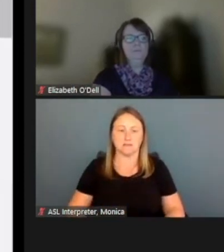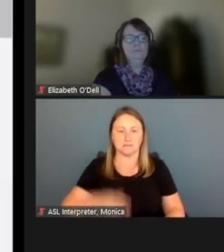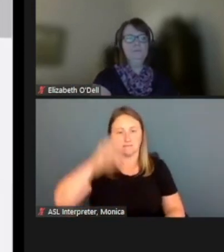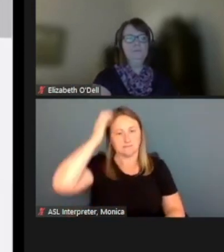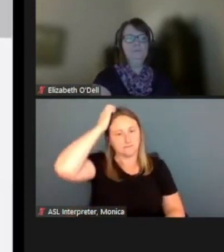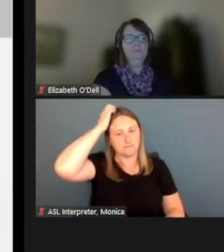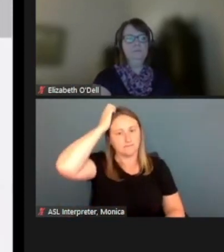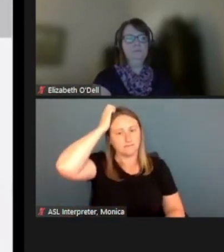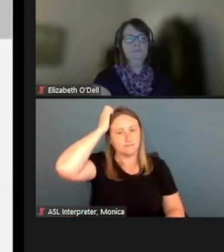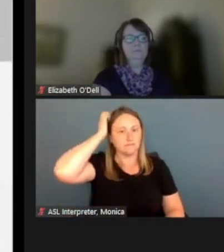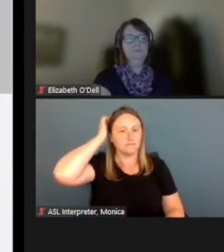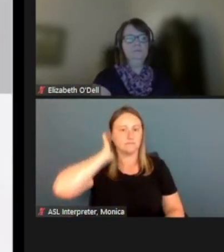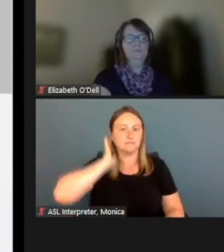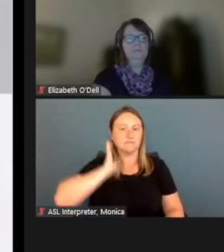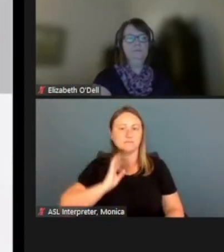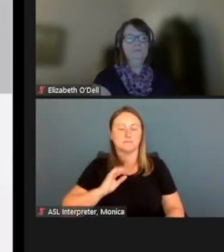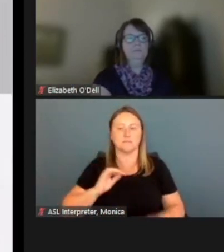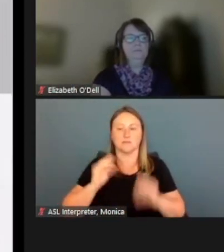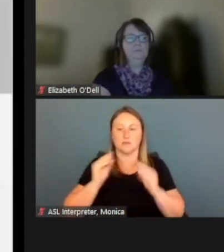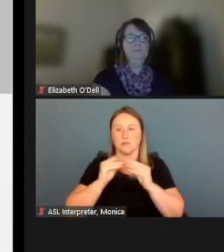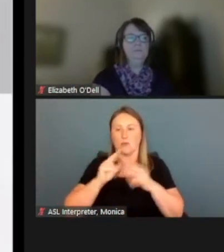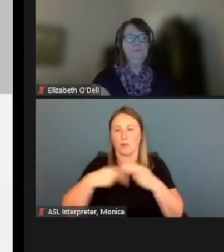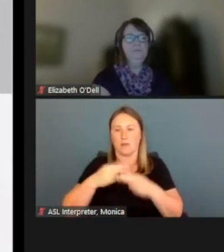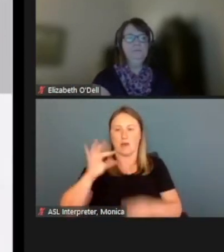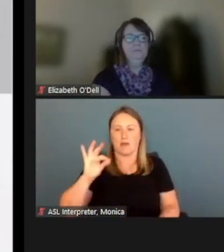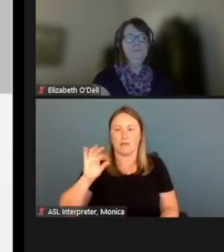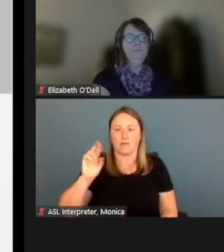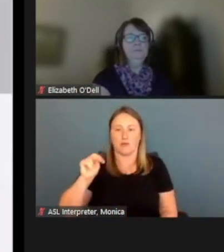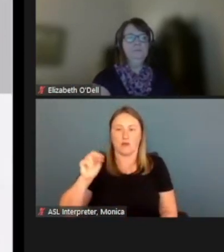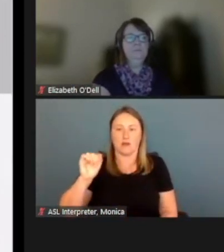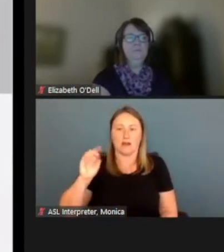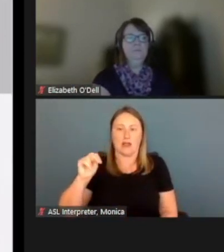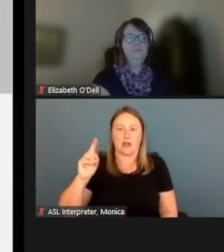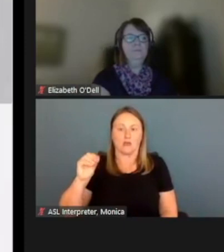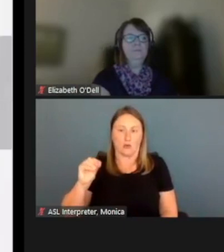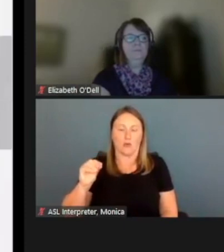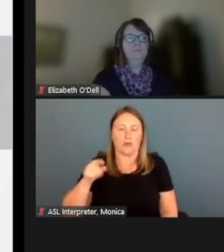So more about Fernando, he is Hispanic Latino